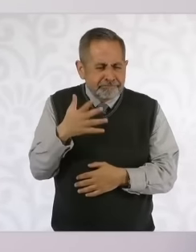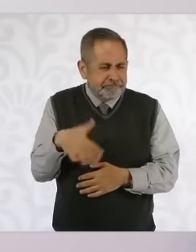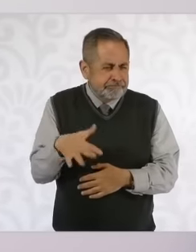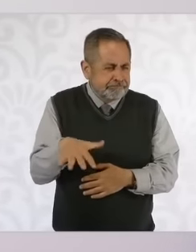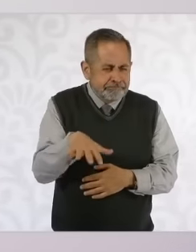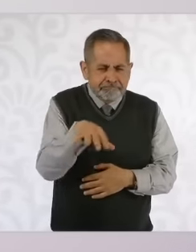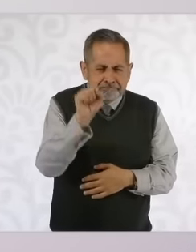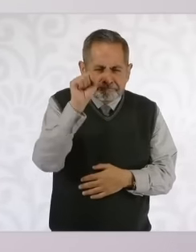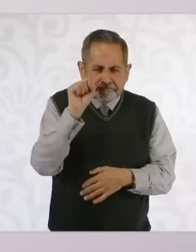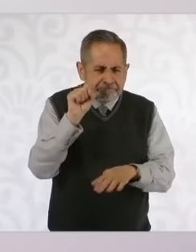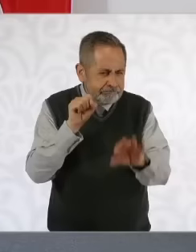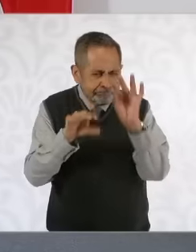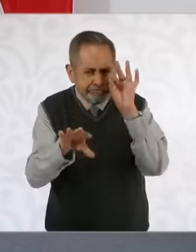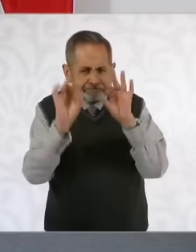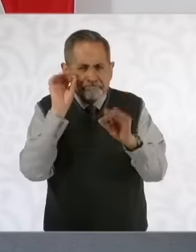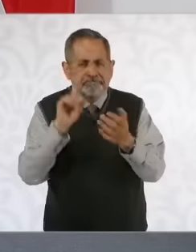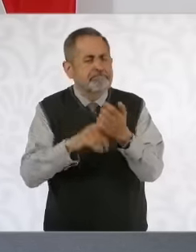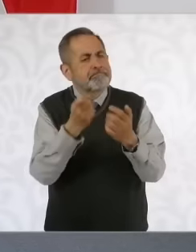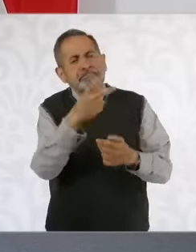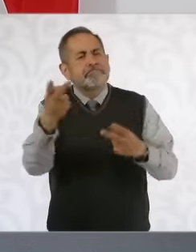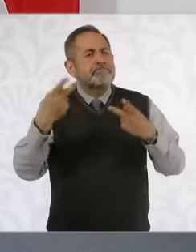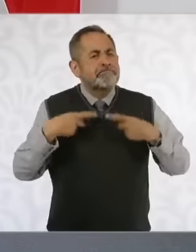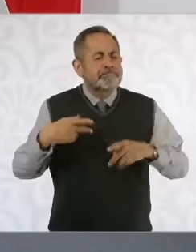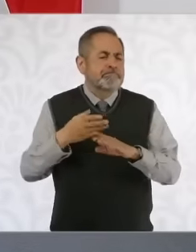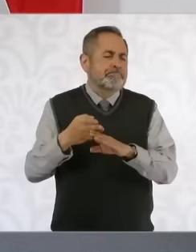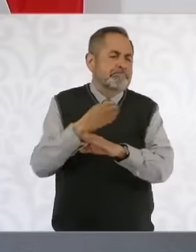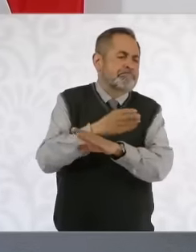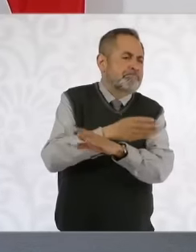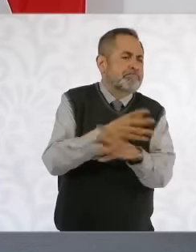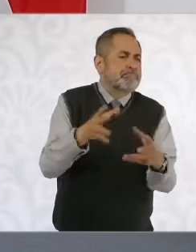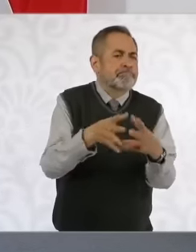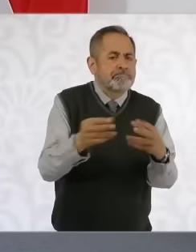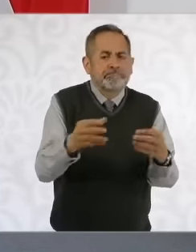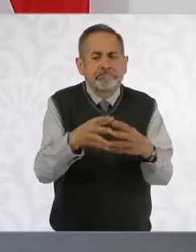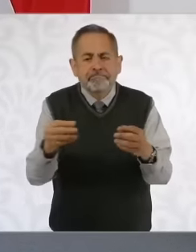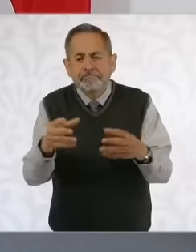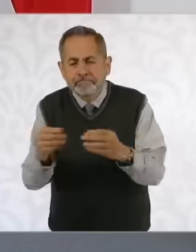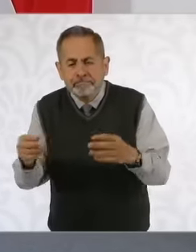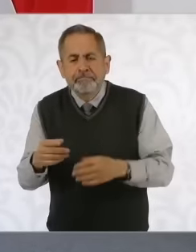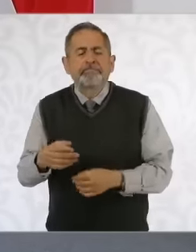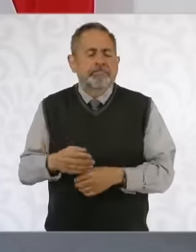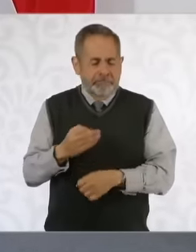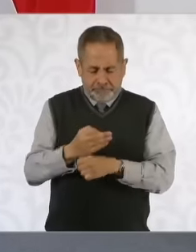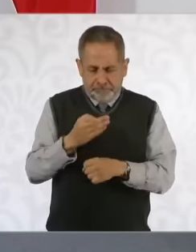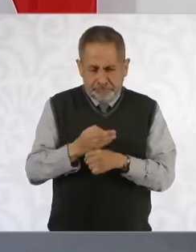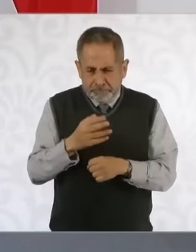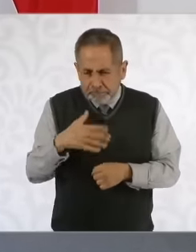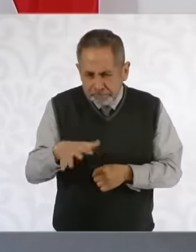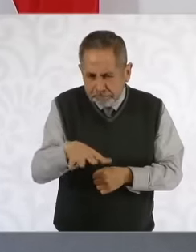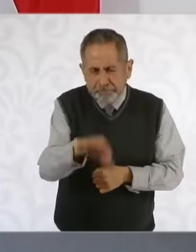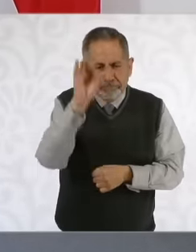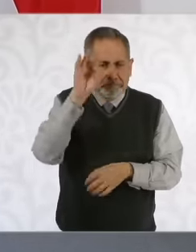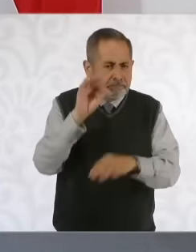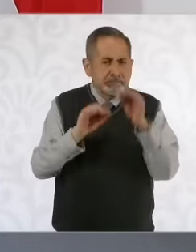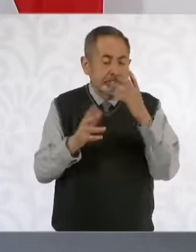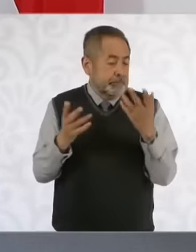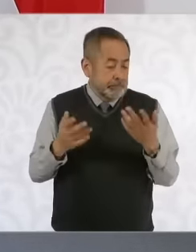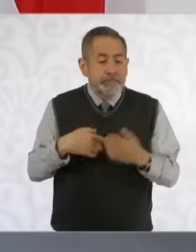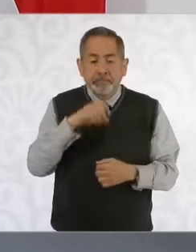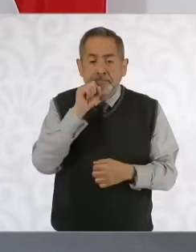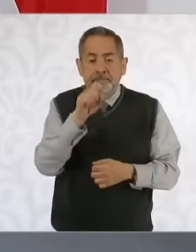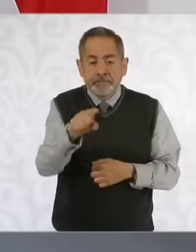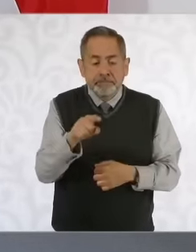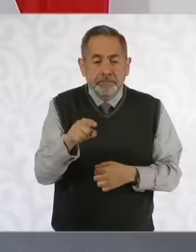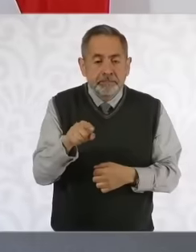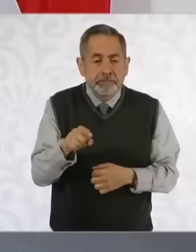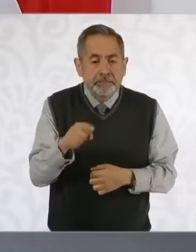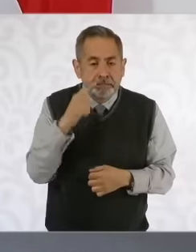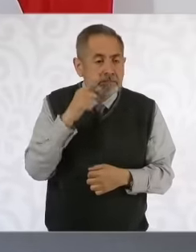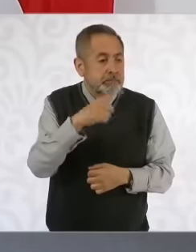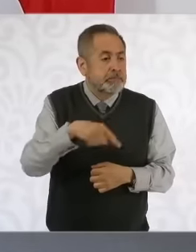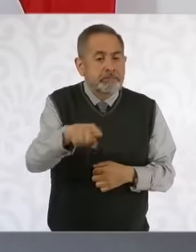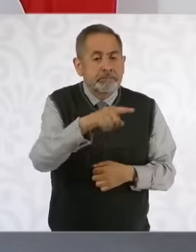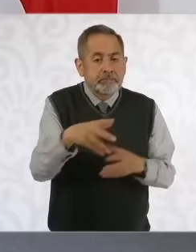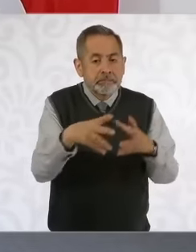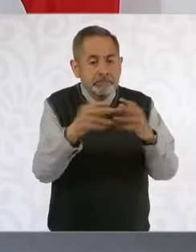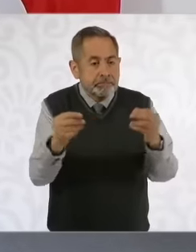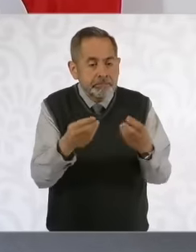missing people or at the time we also put the characteristic of missing people because